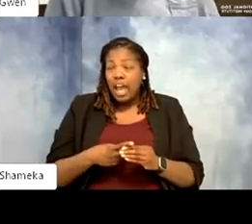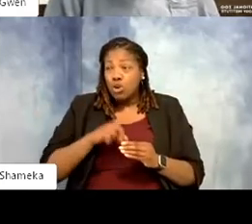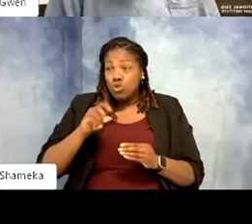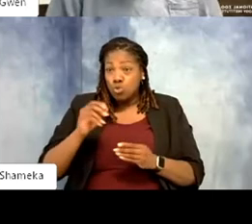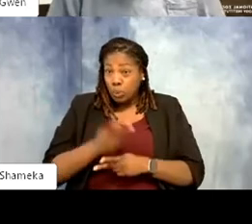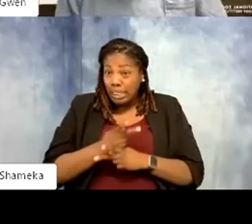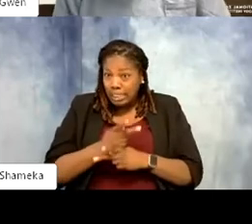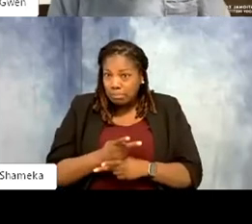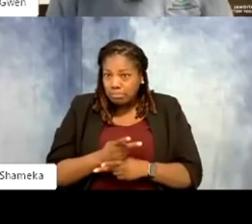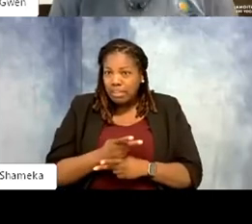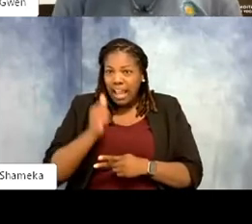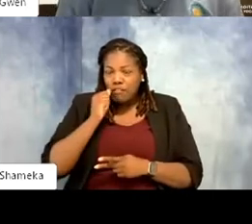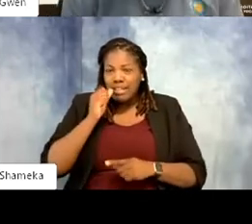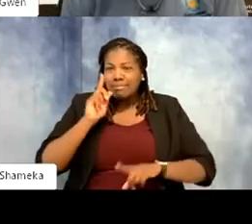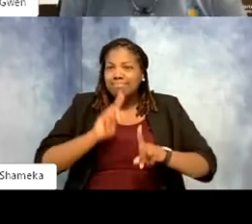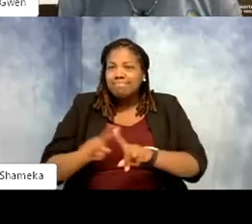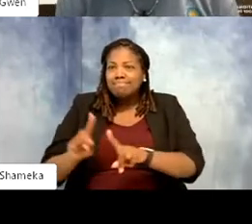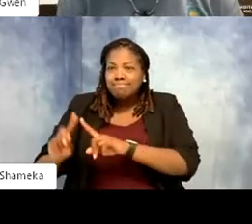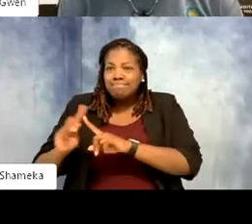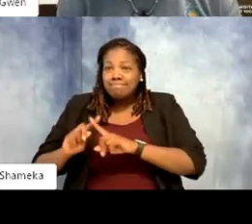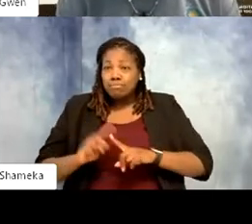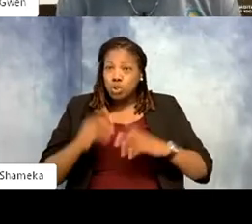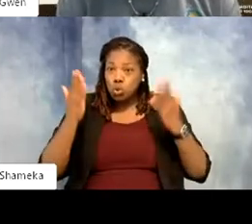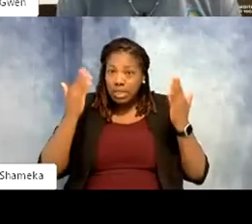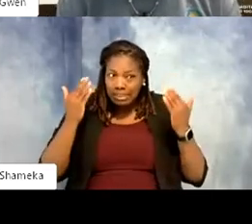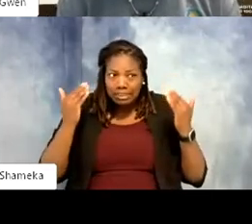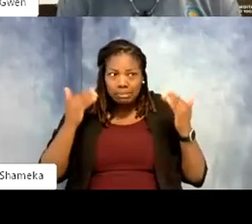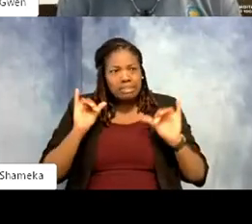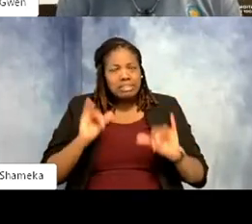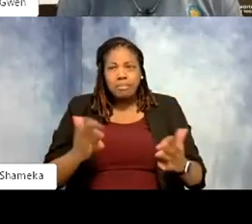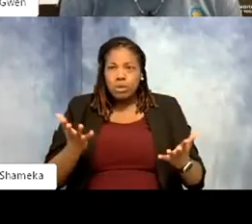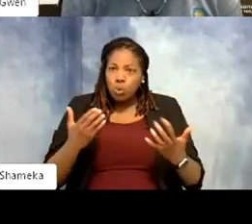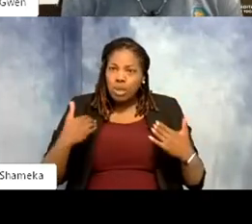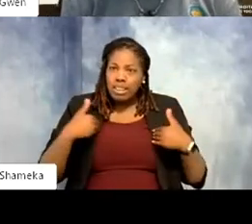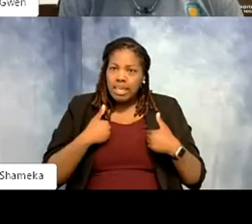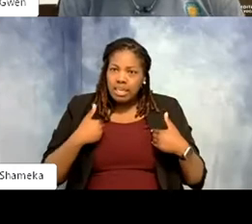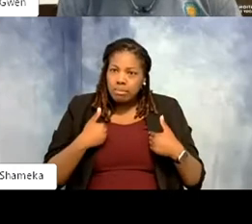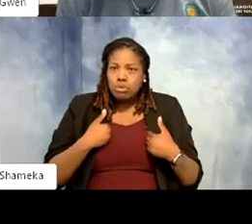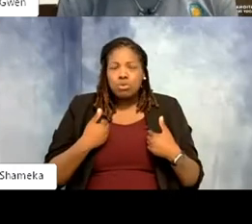You come to work expecting to be the same. You want your animals to still be up, be healthy, be ready to eat.